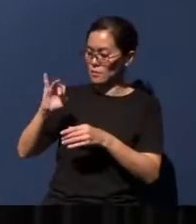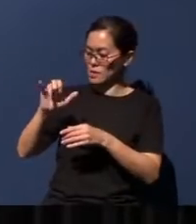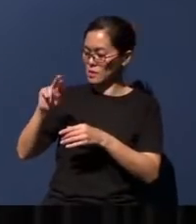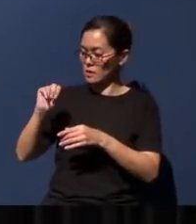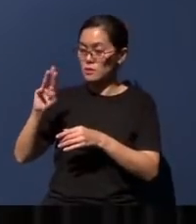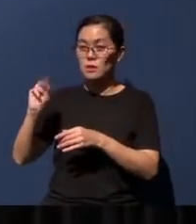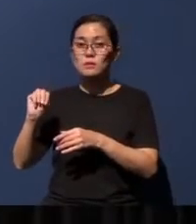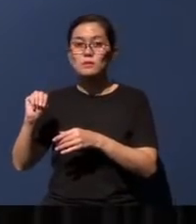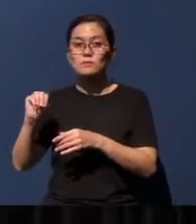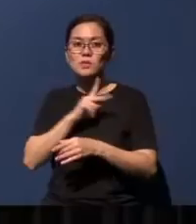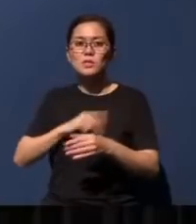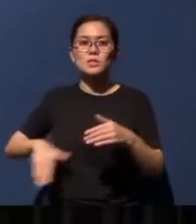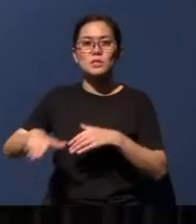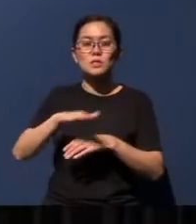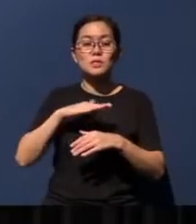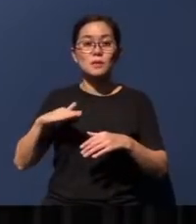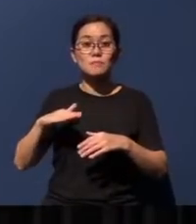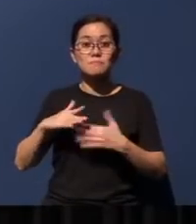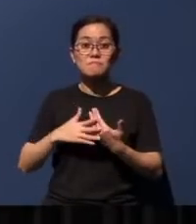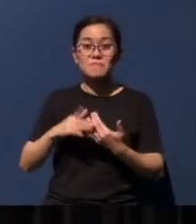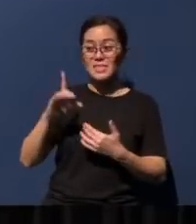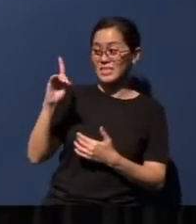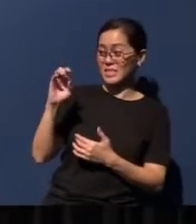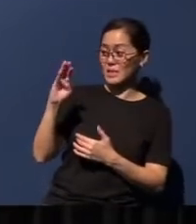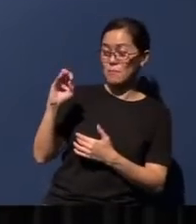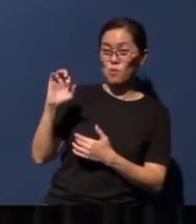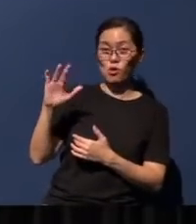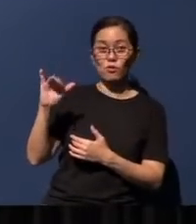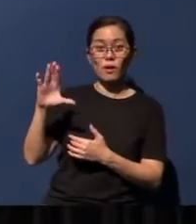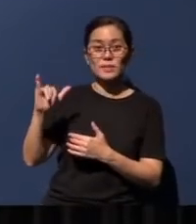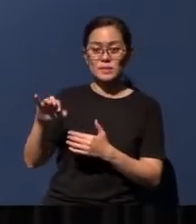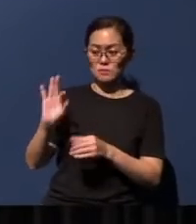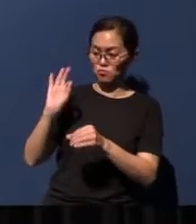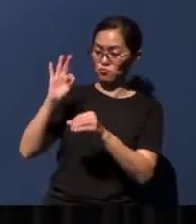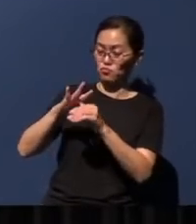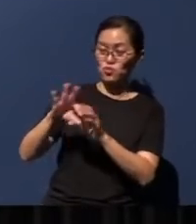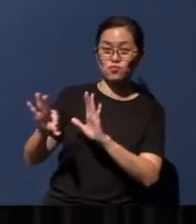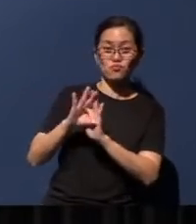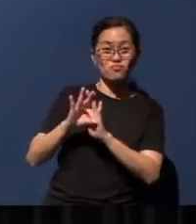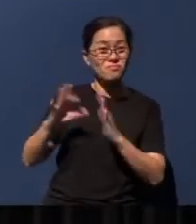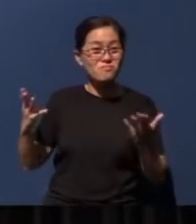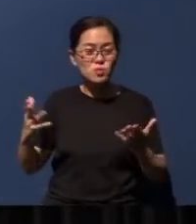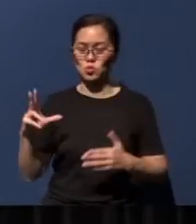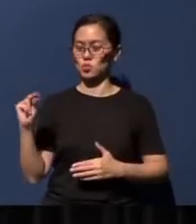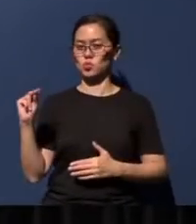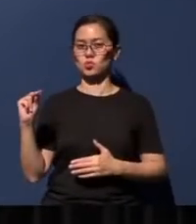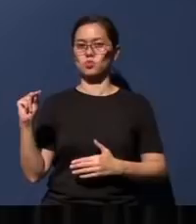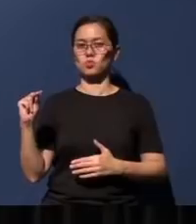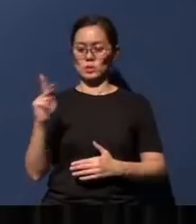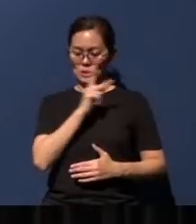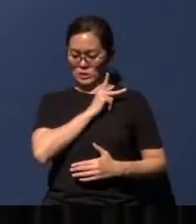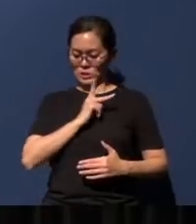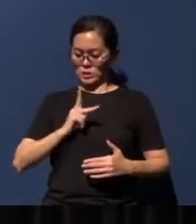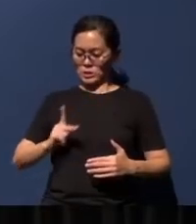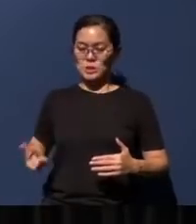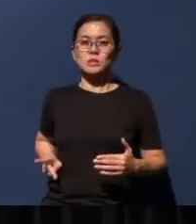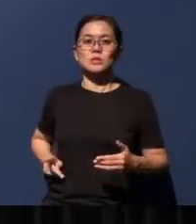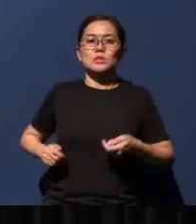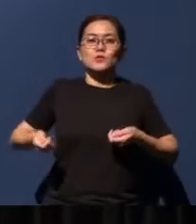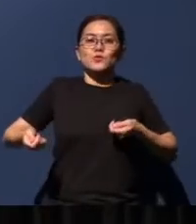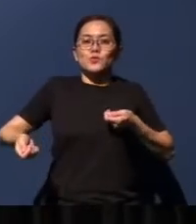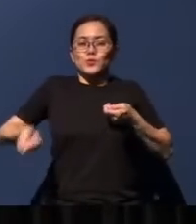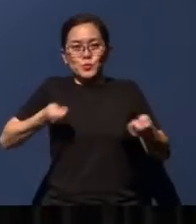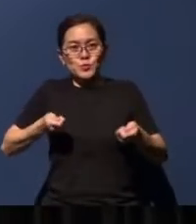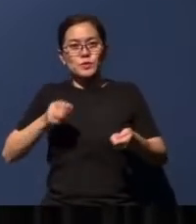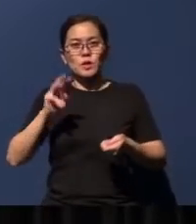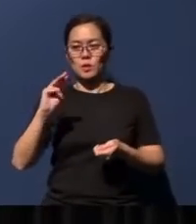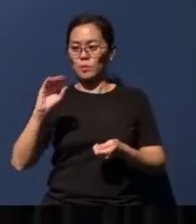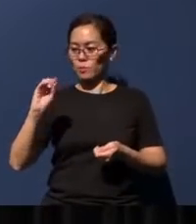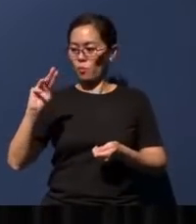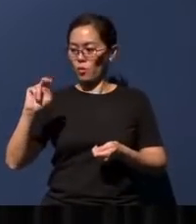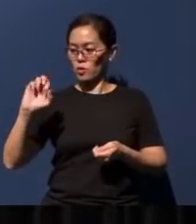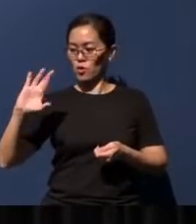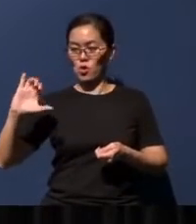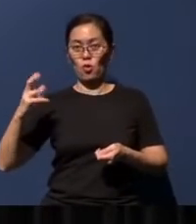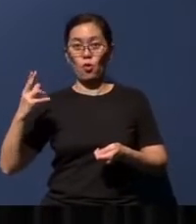not be a democracy, it will be a monarchy. It will be a kingship but it will be a divine, righteous